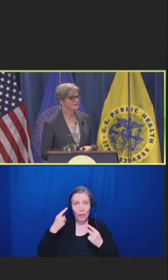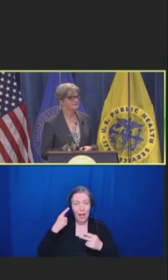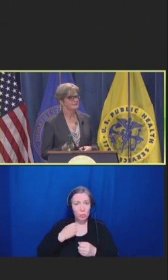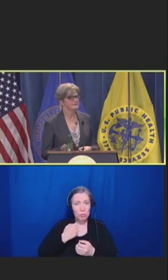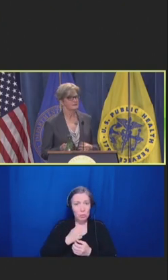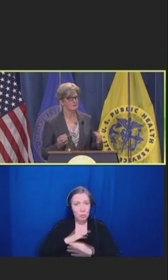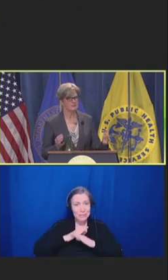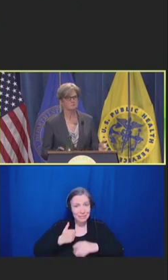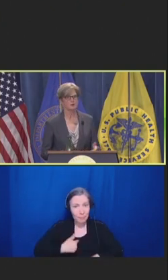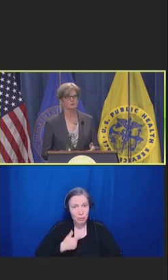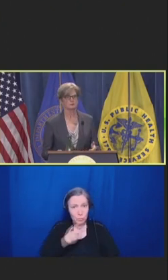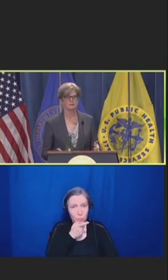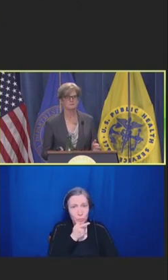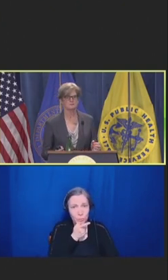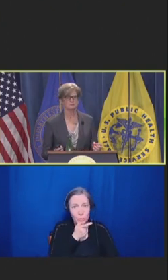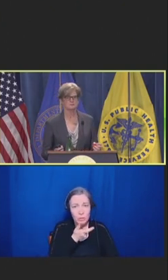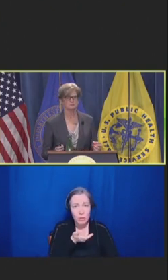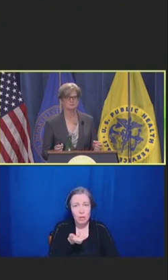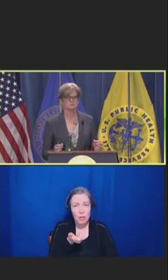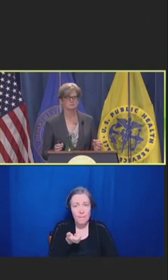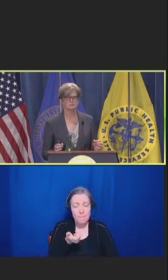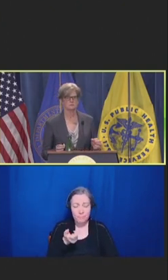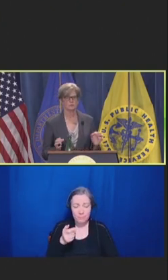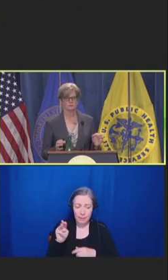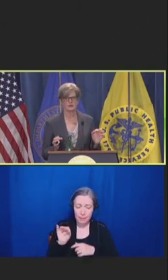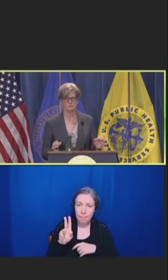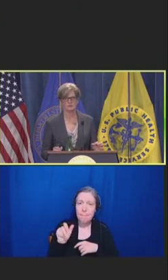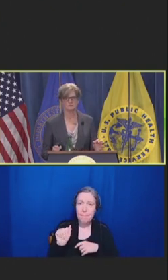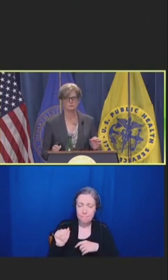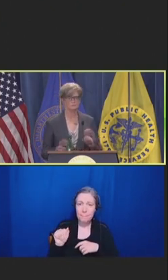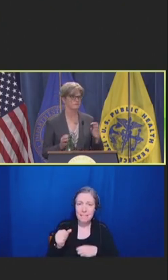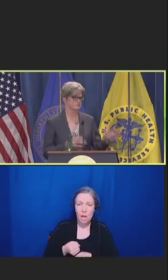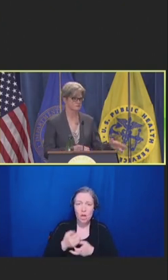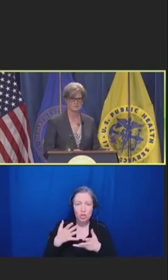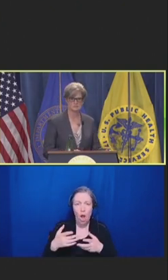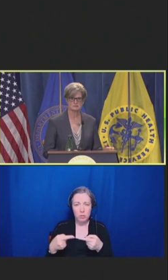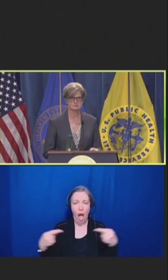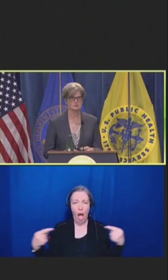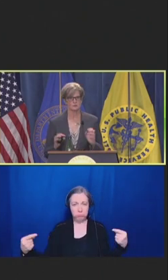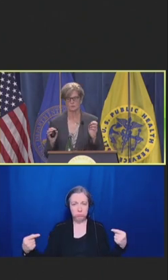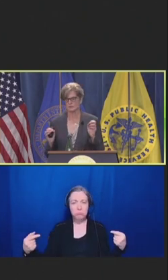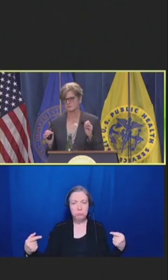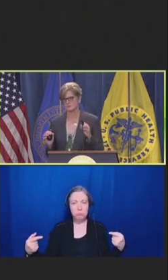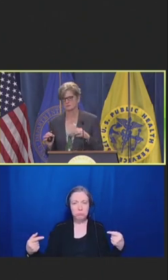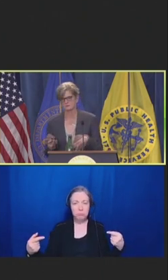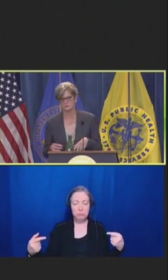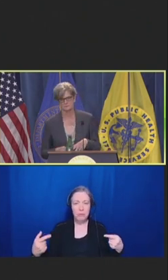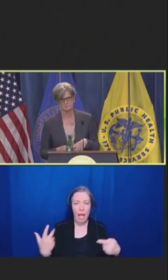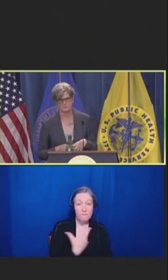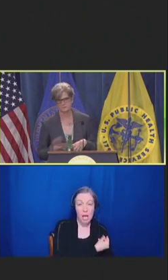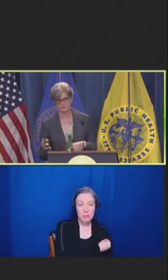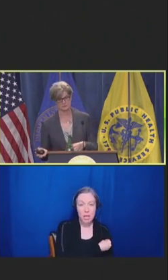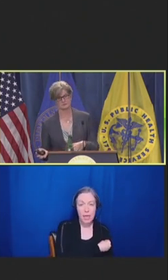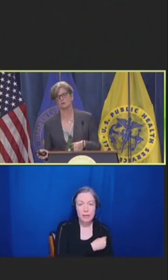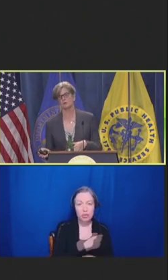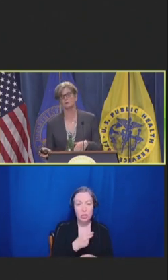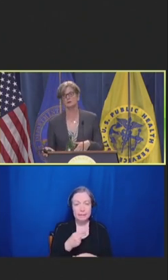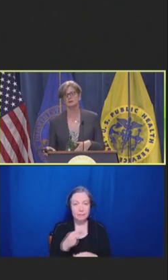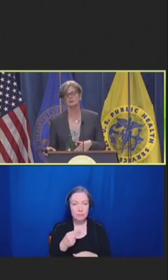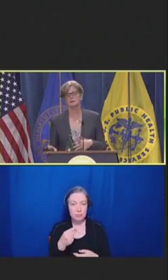And the media polarized what was happening with vaccinations, with the virus as a whole